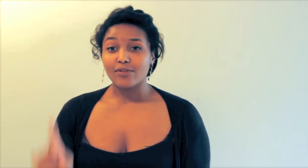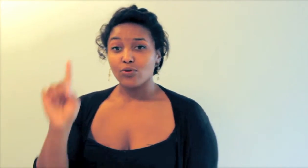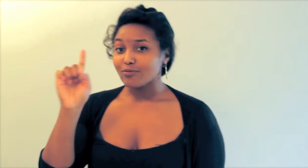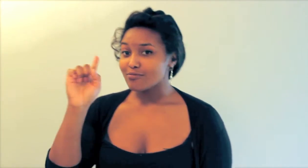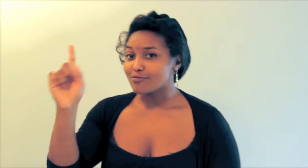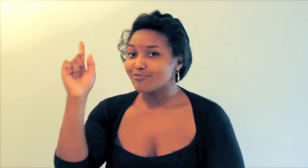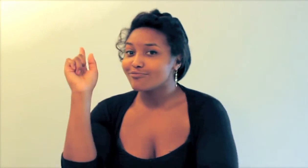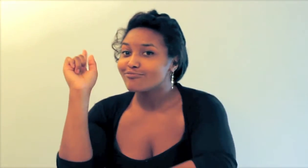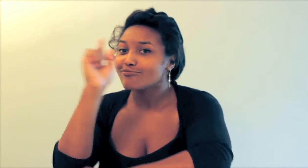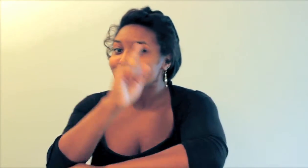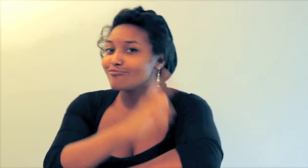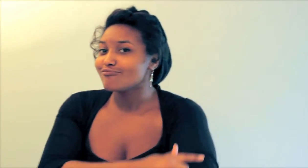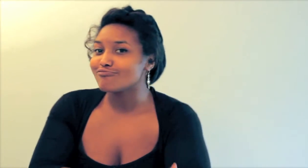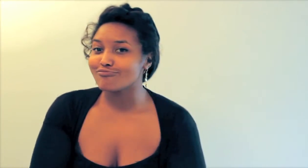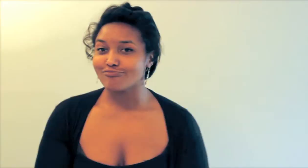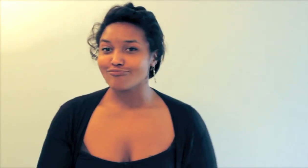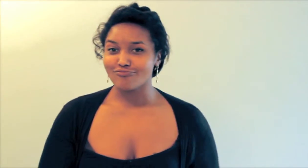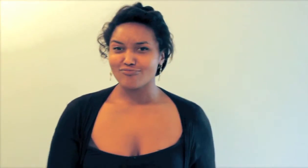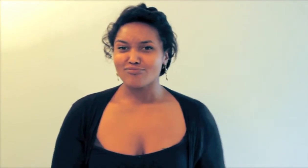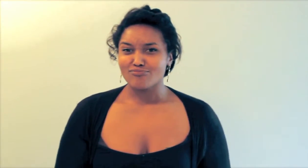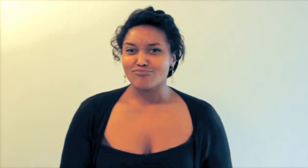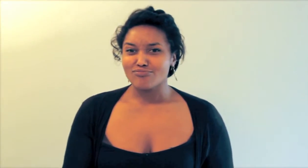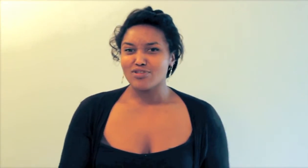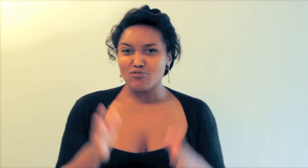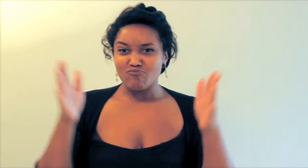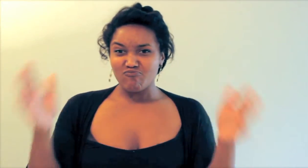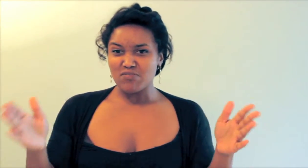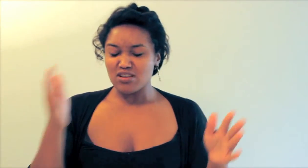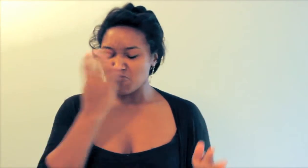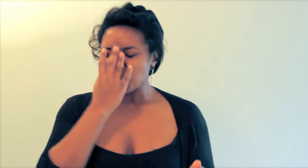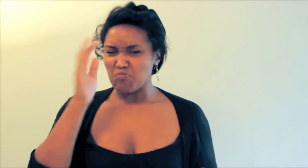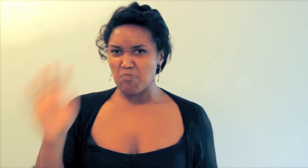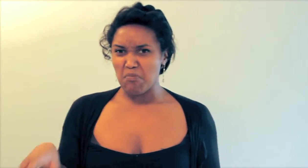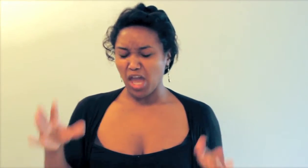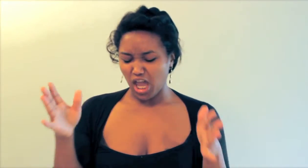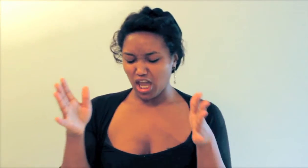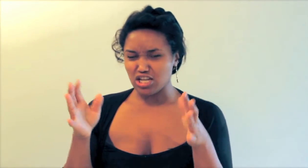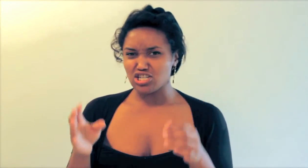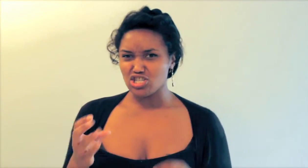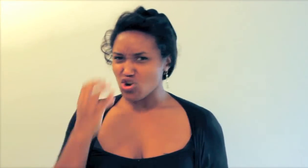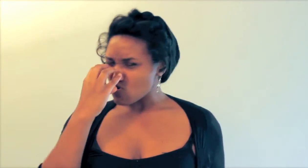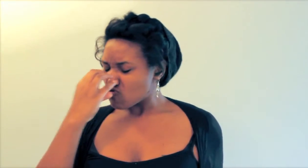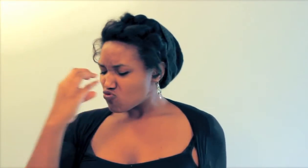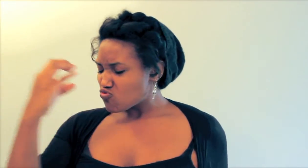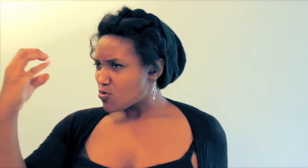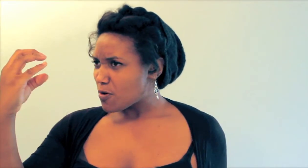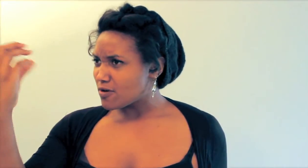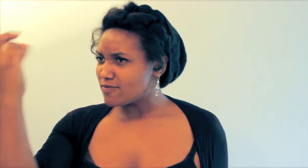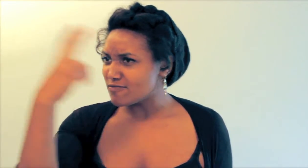One day, a big, mean Wolf